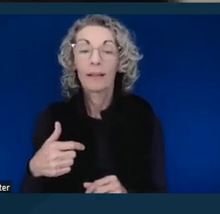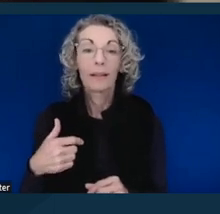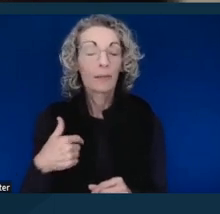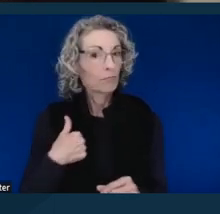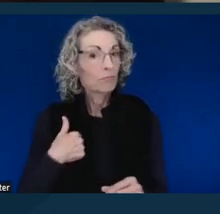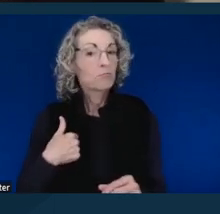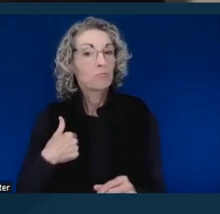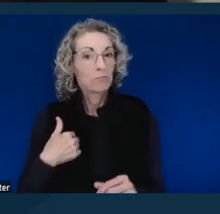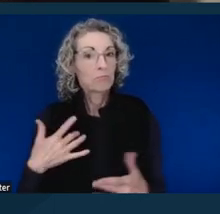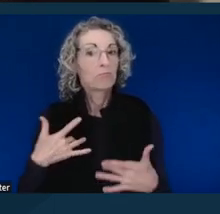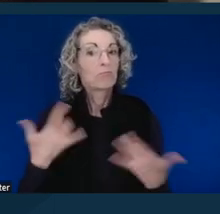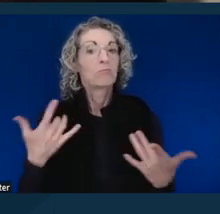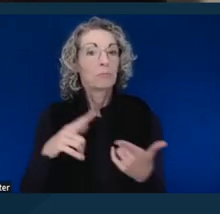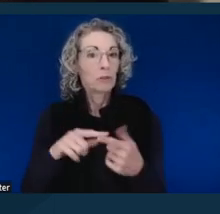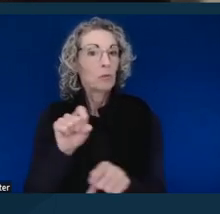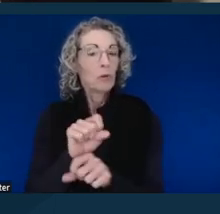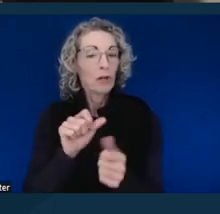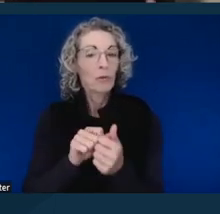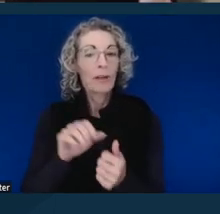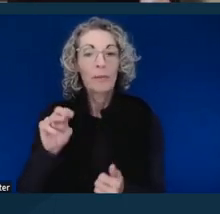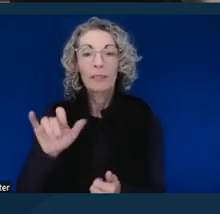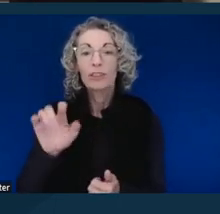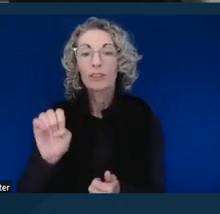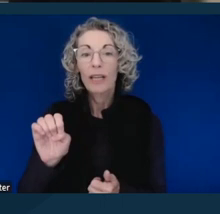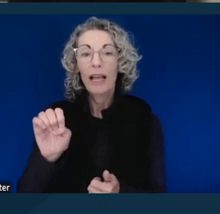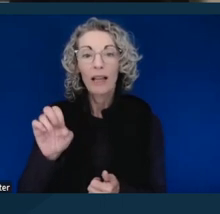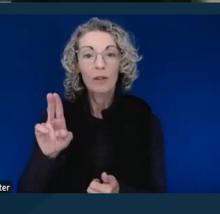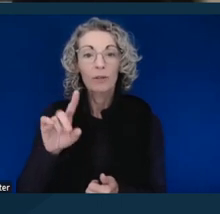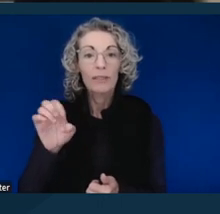with Michelle Uzeta on my own case regarding access to the courts.